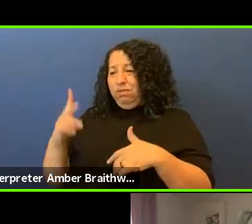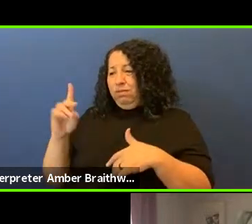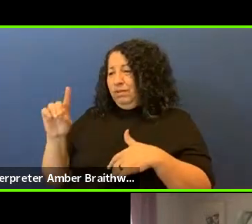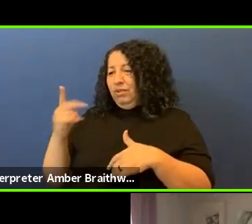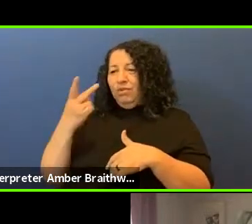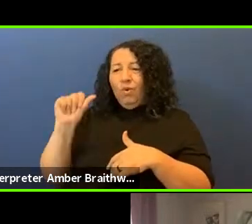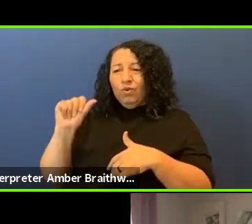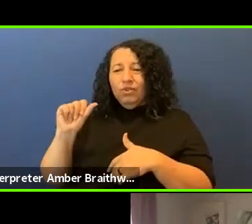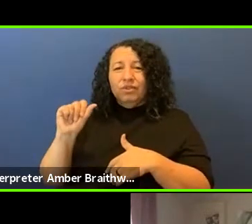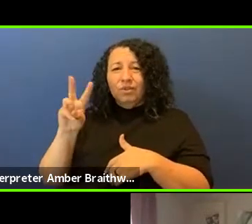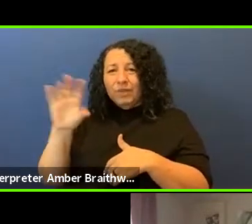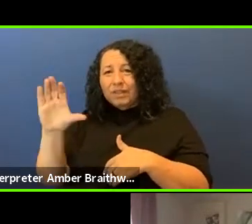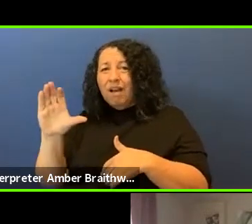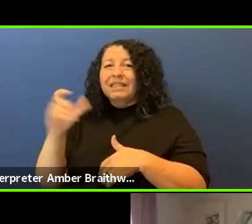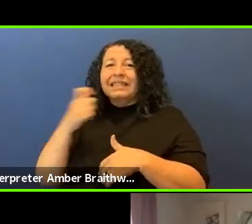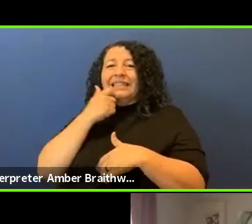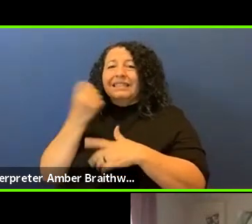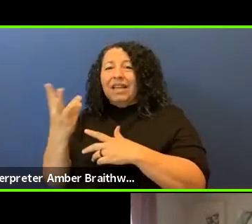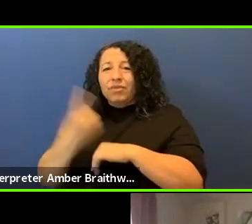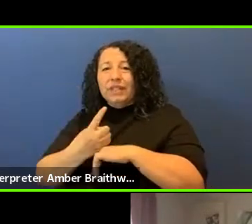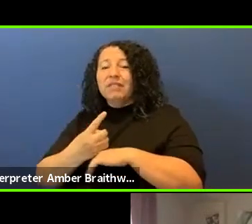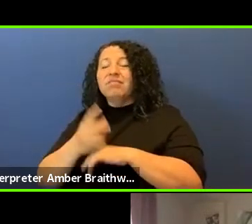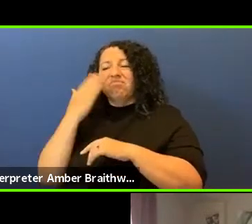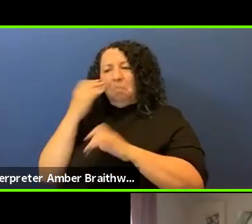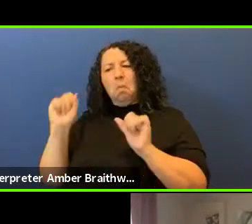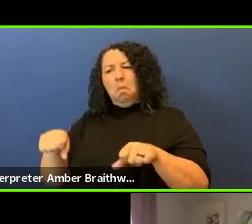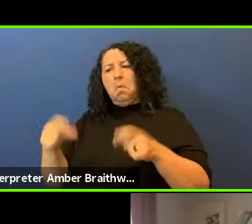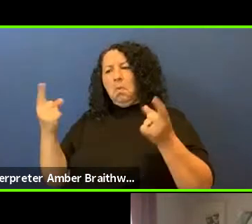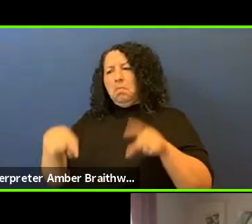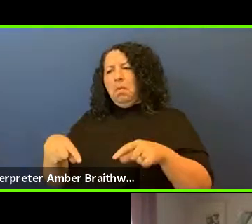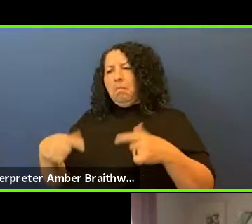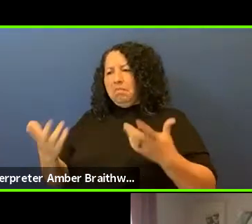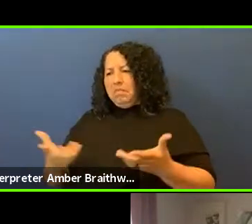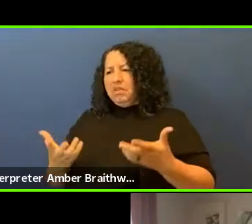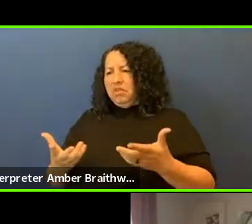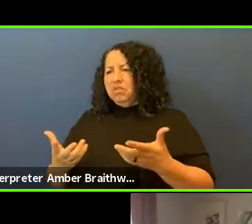that that could happen here and it could happen, and it is happening,